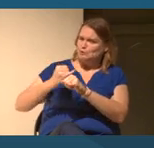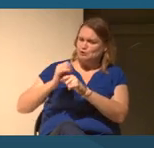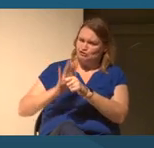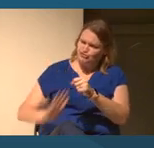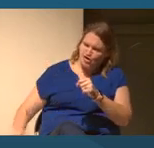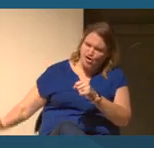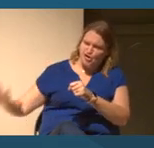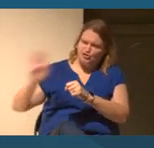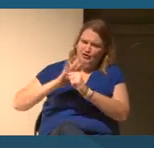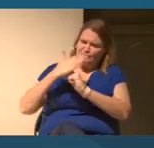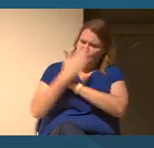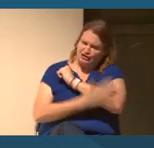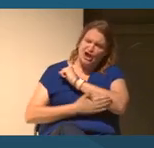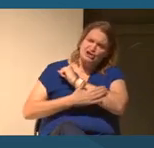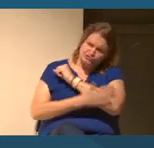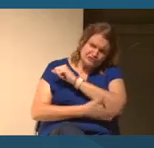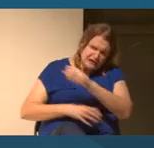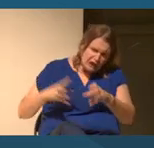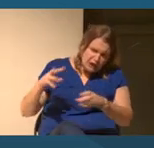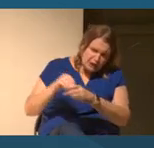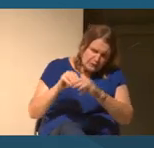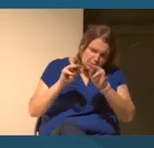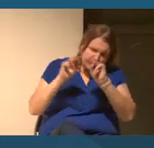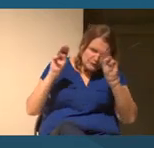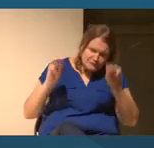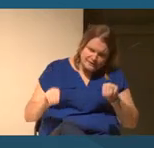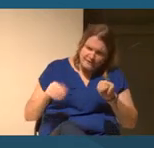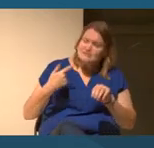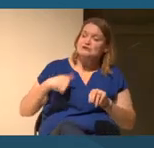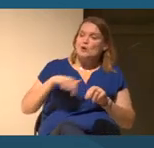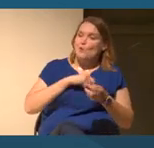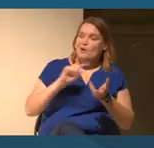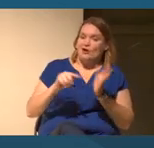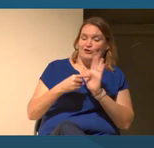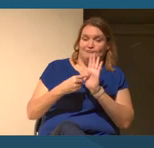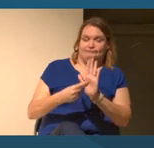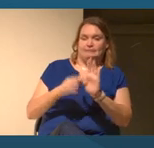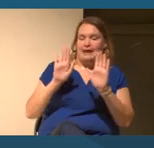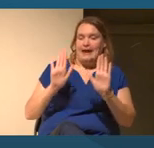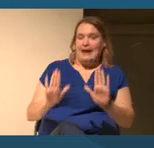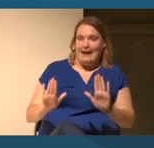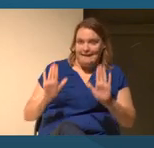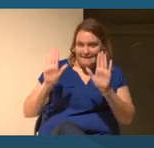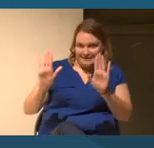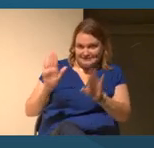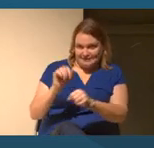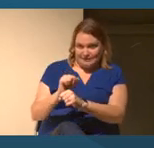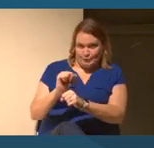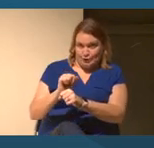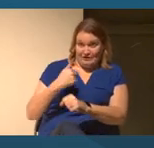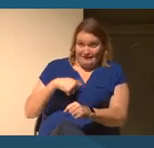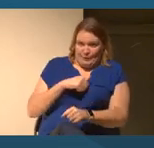We are amplifying some excellent work that we see happening if we can increase the visibility,